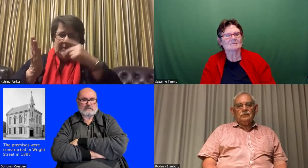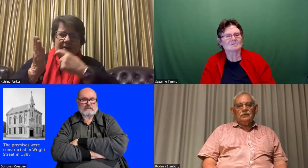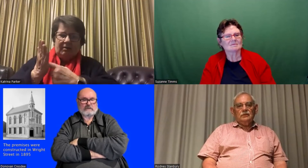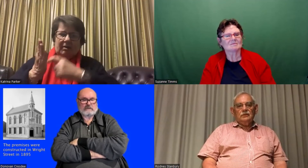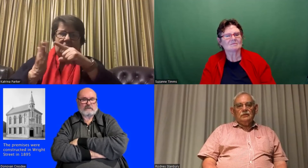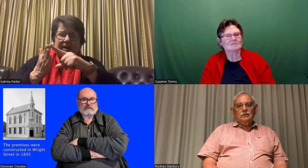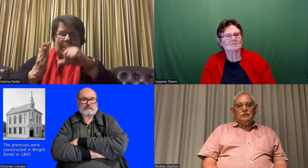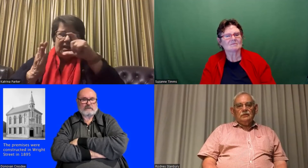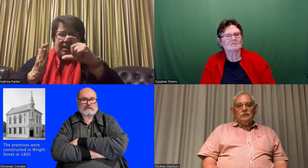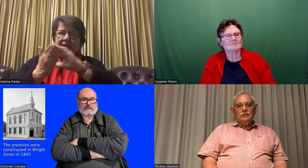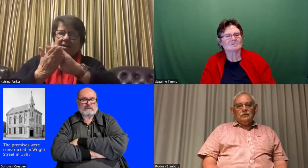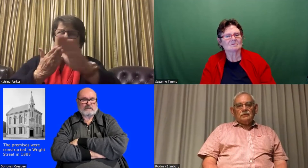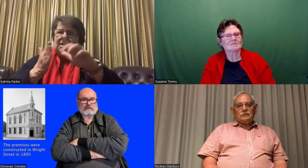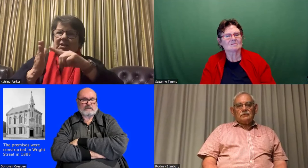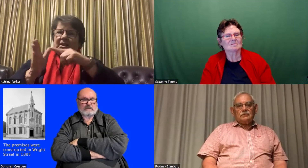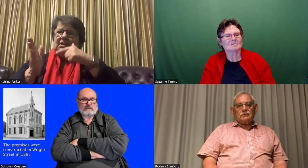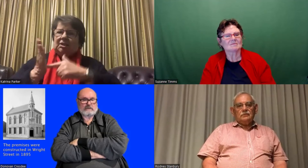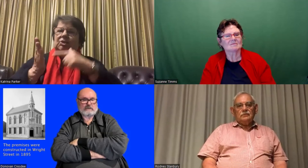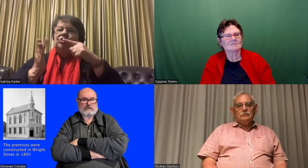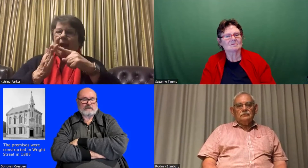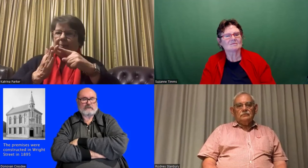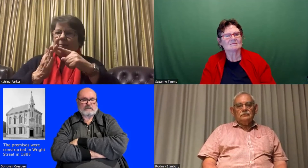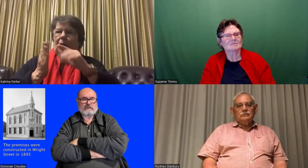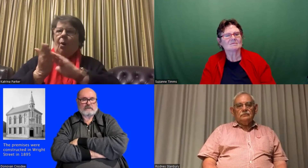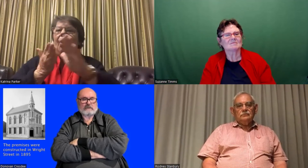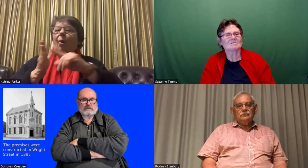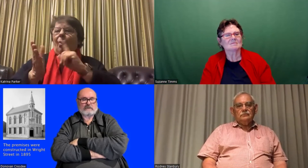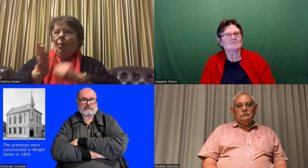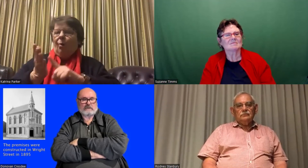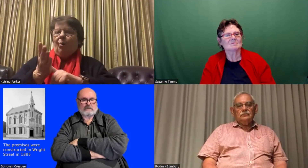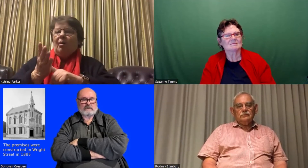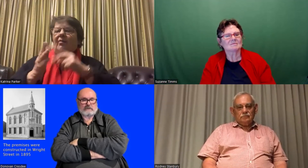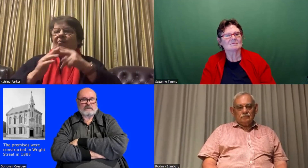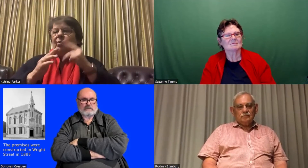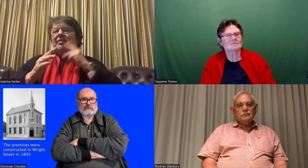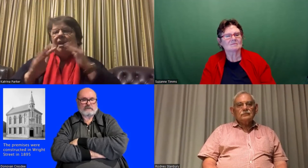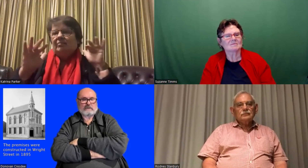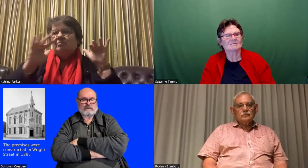and which was called Rechate Hall for the Deaf.